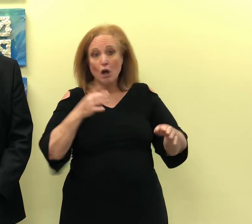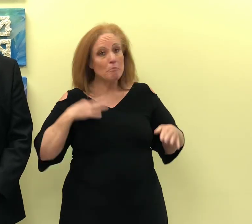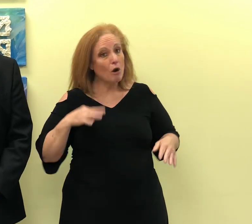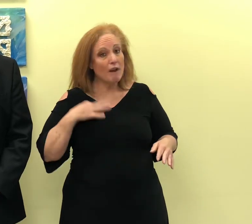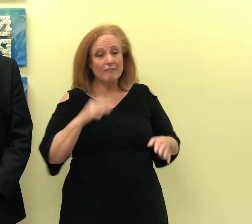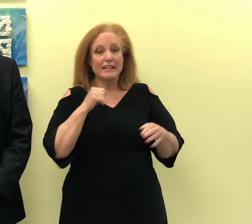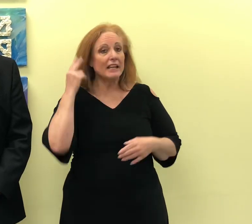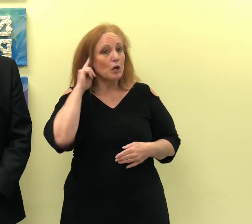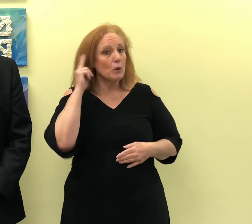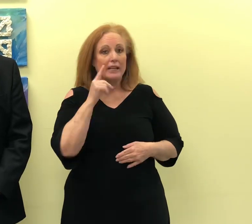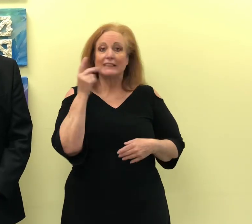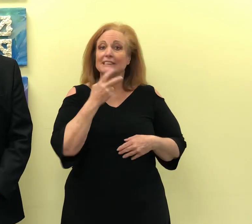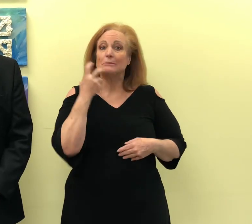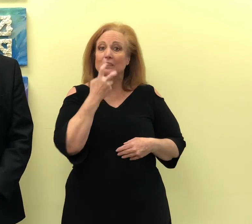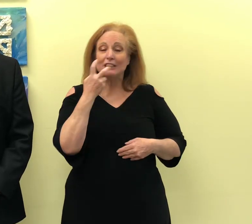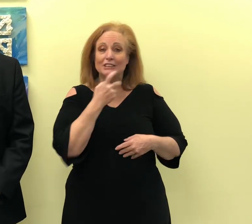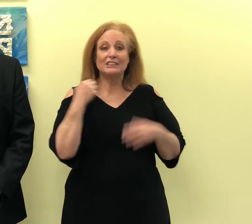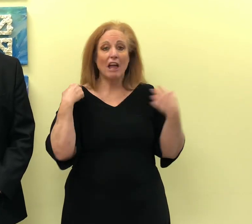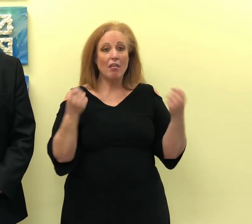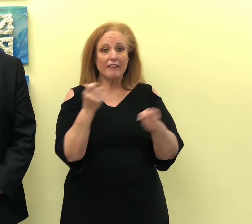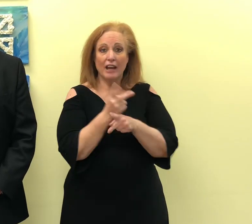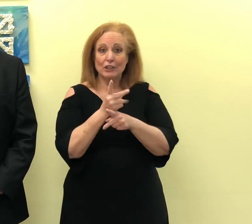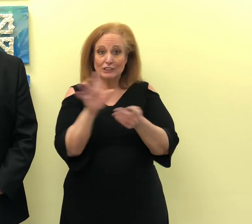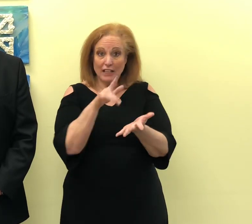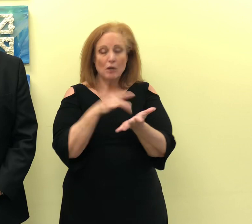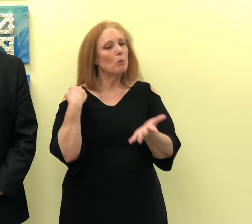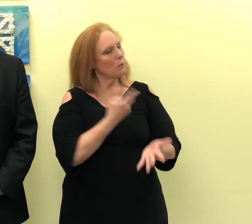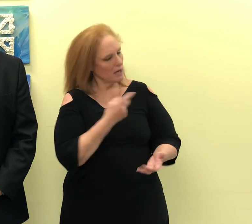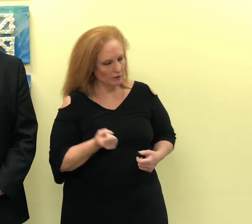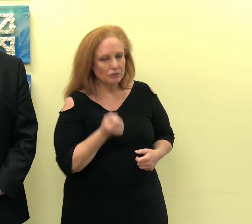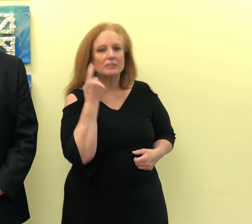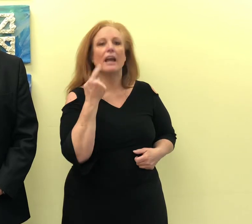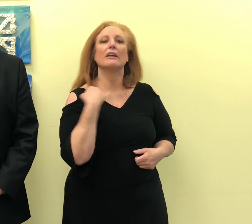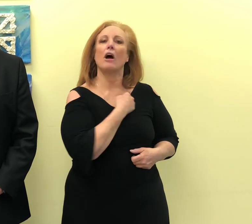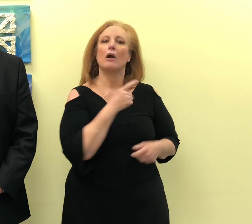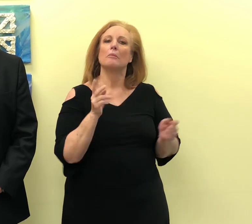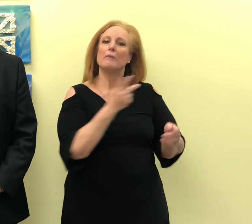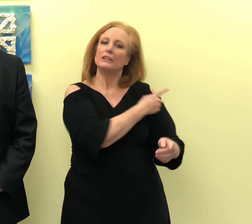healthcare center, we understand that our patients have urgent needs related to